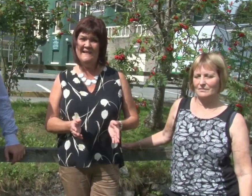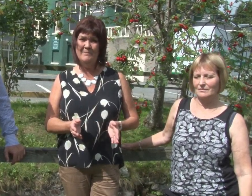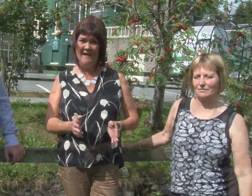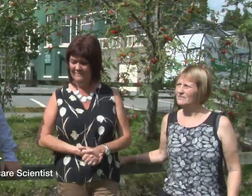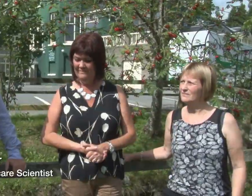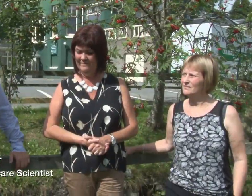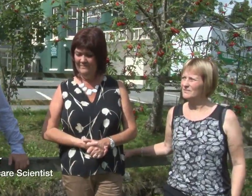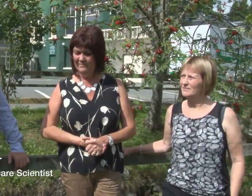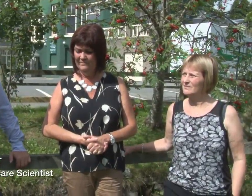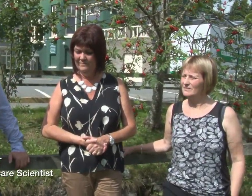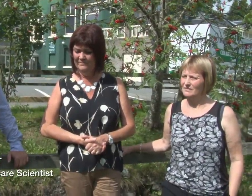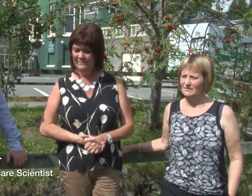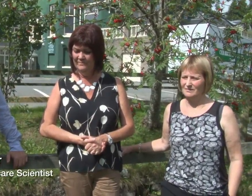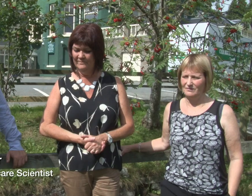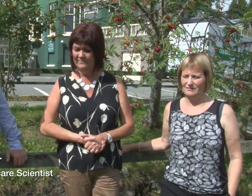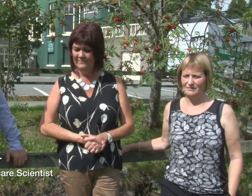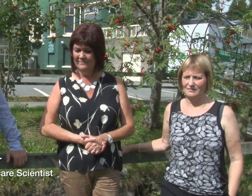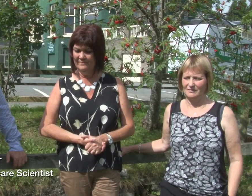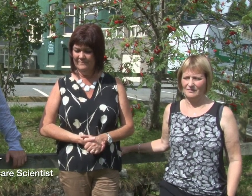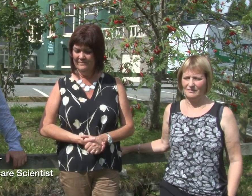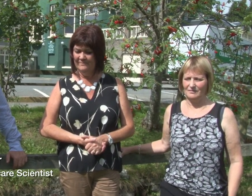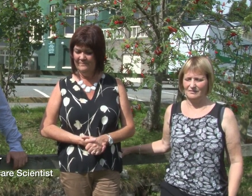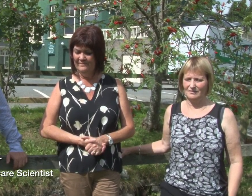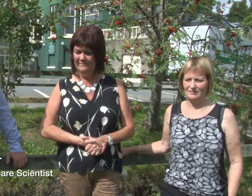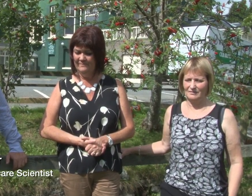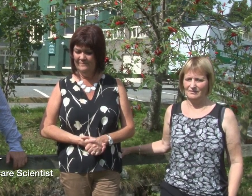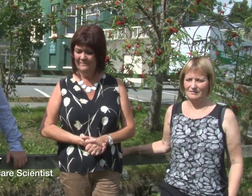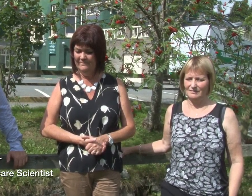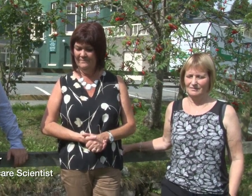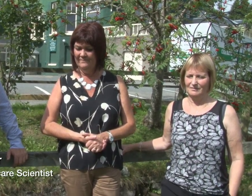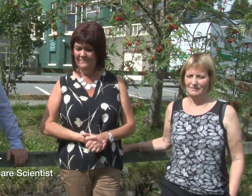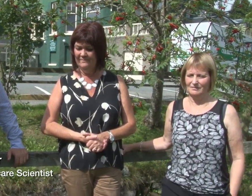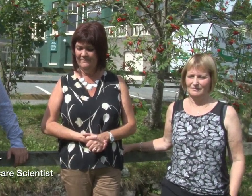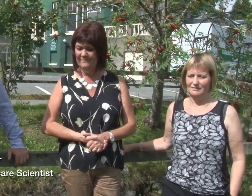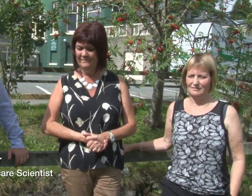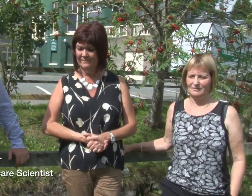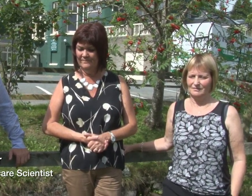From the clinician's point of view one of the most important things in the modern healthcare arena is